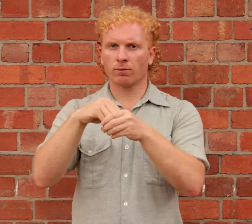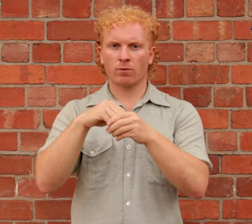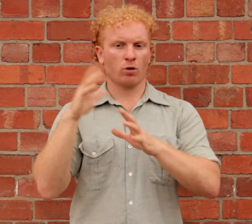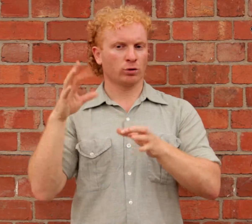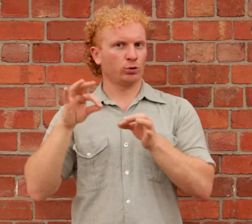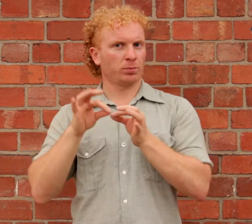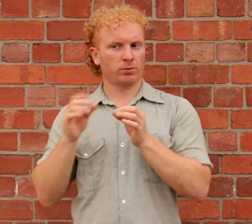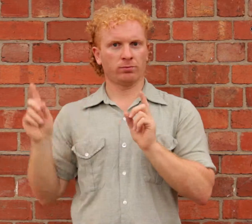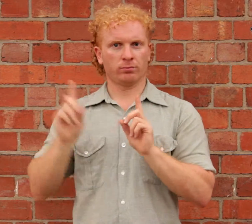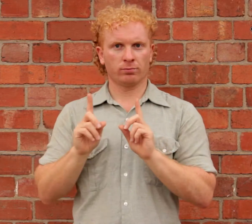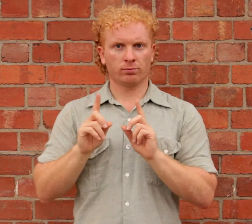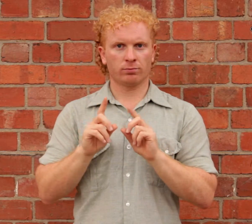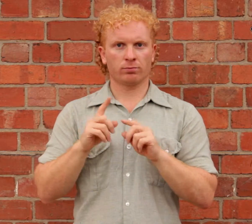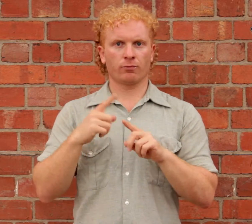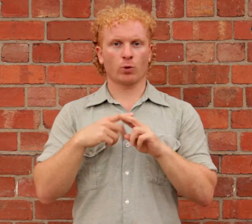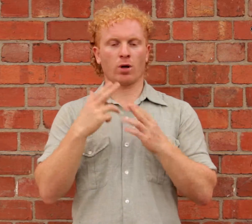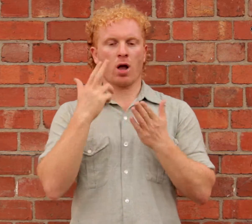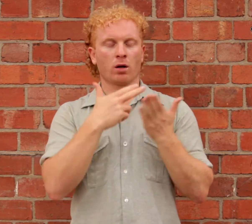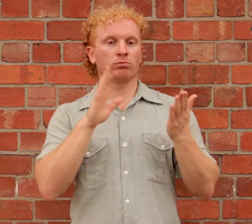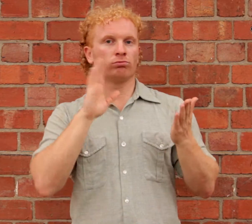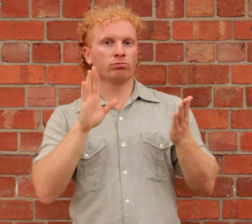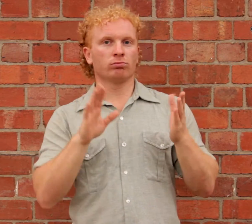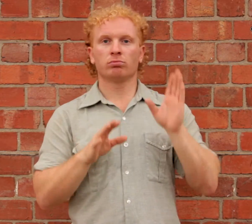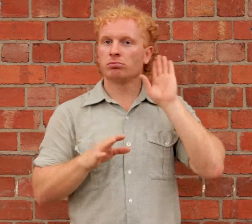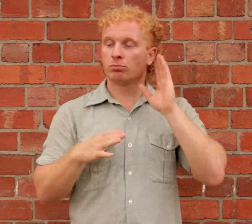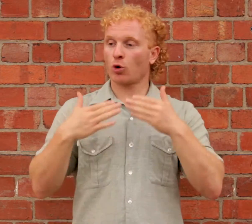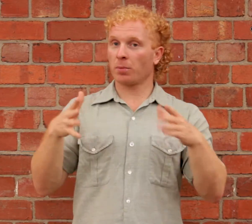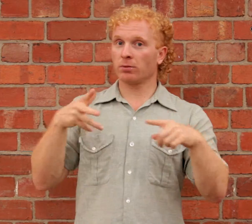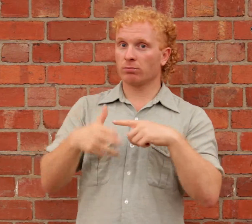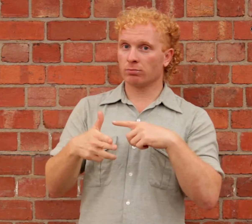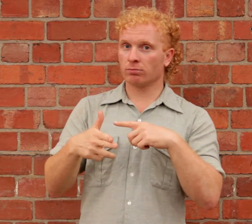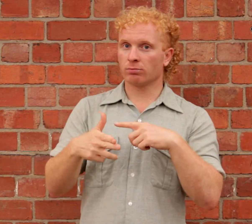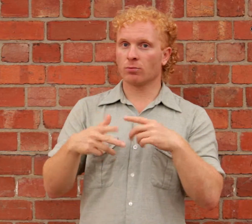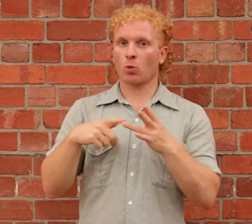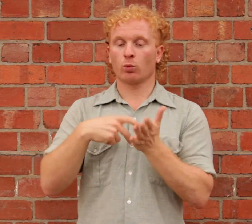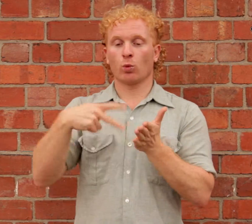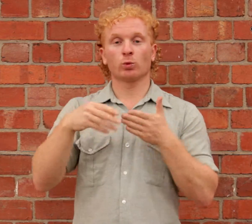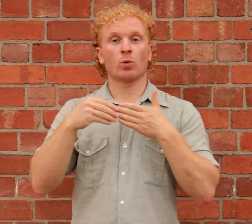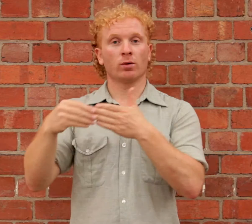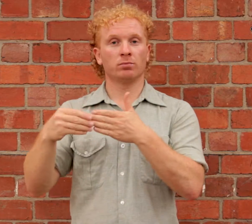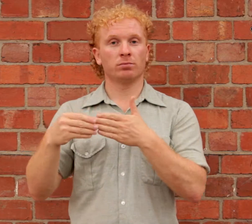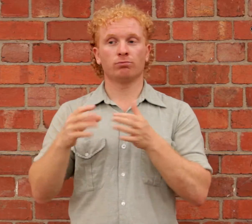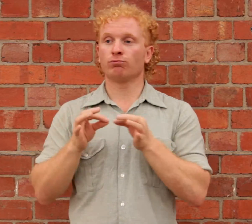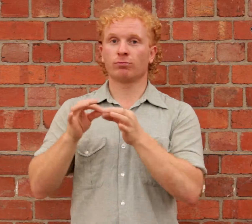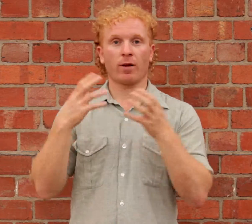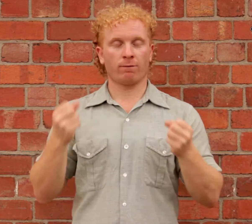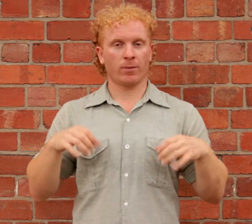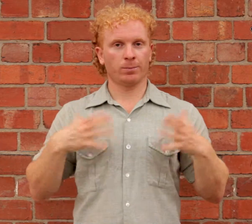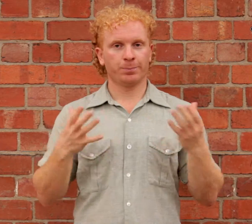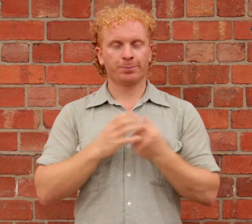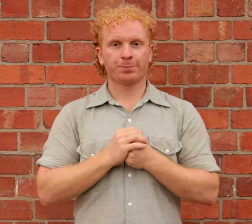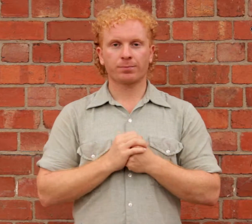Auslan interpreted artist talks, openings or walking tours.